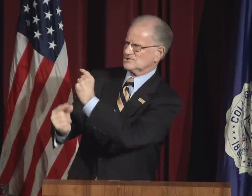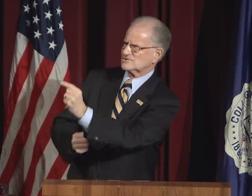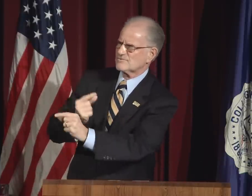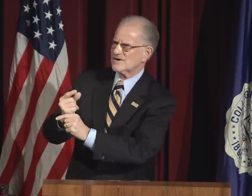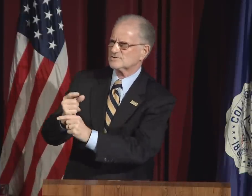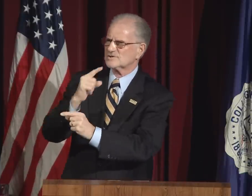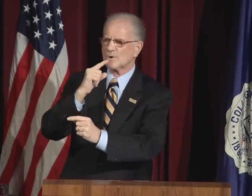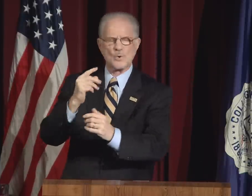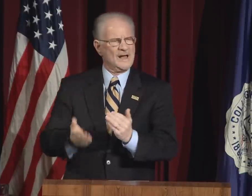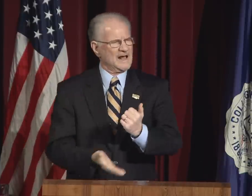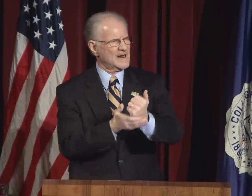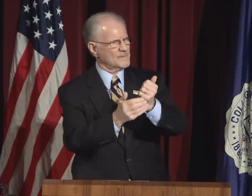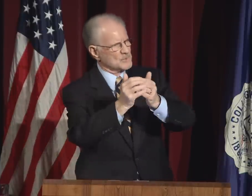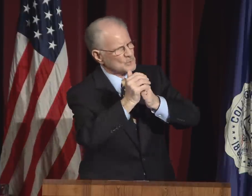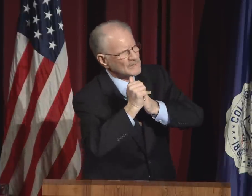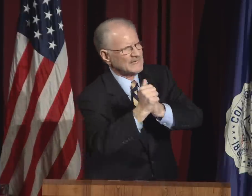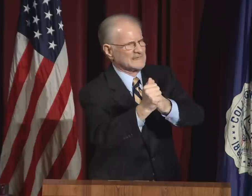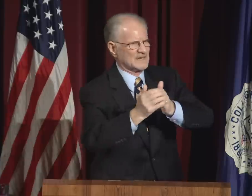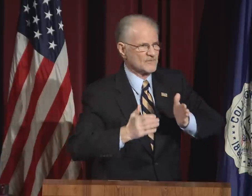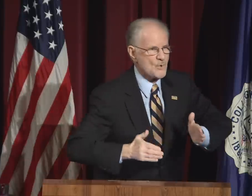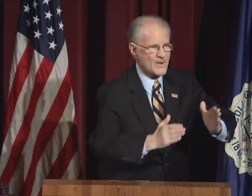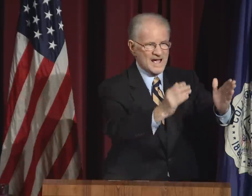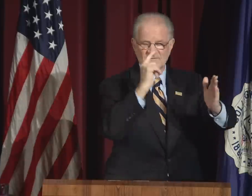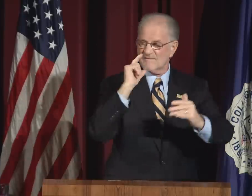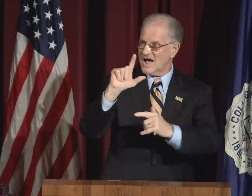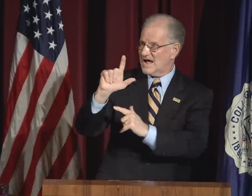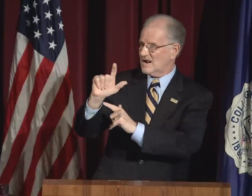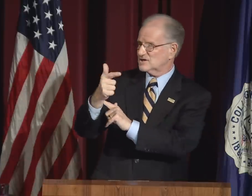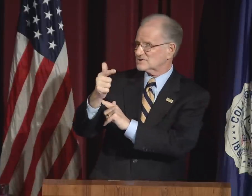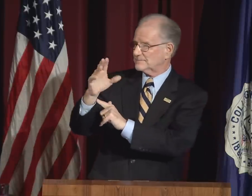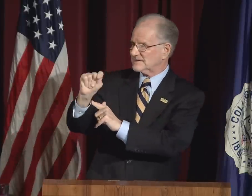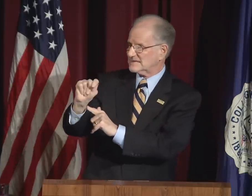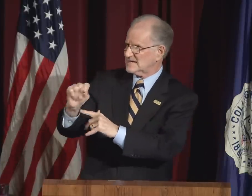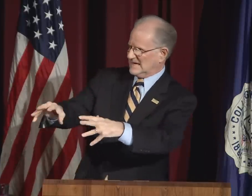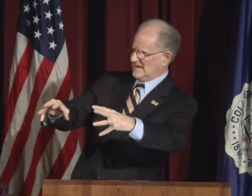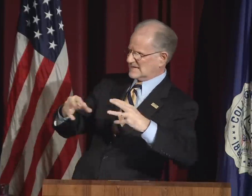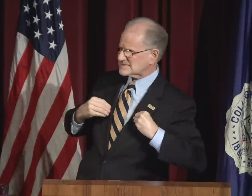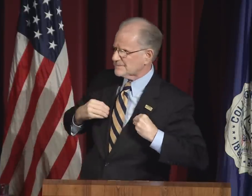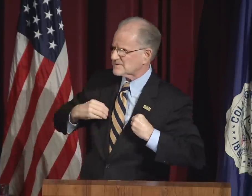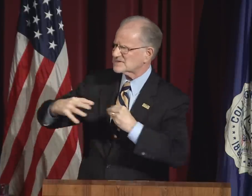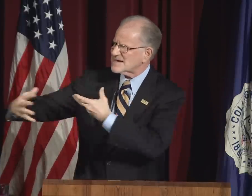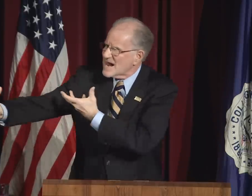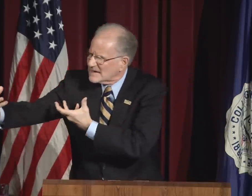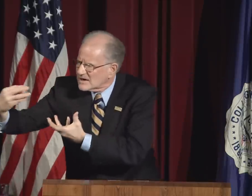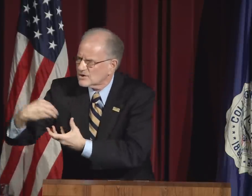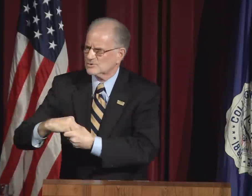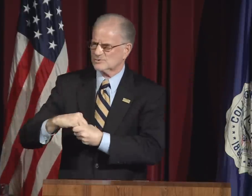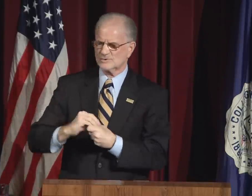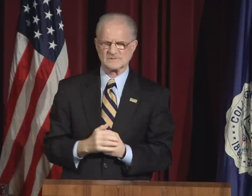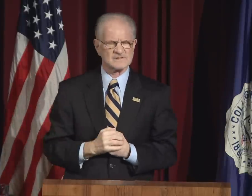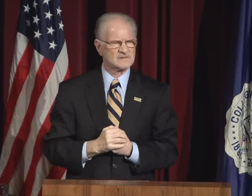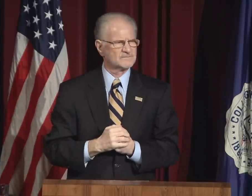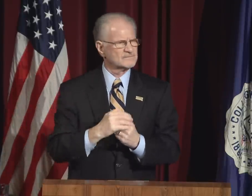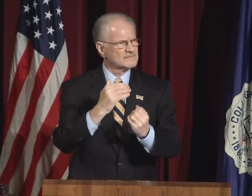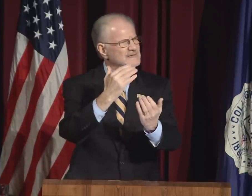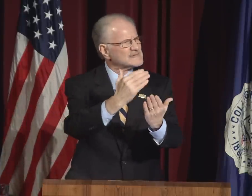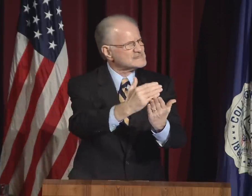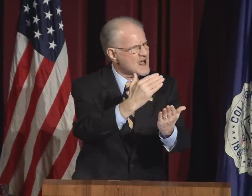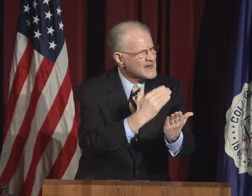It is many in the younger generation who help lead the way